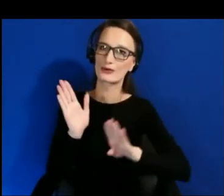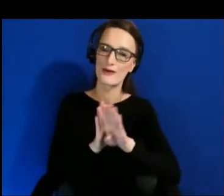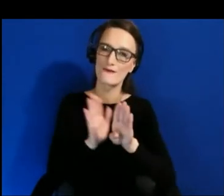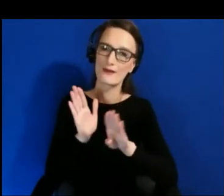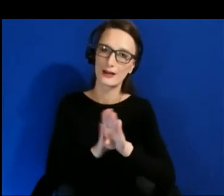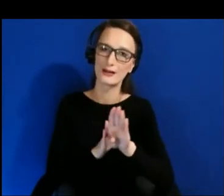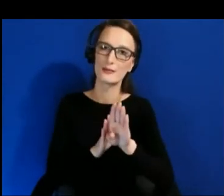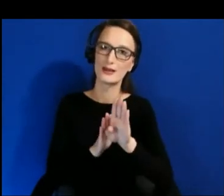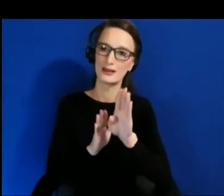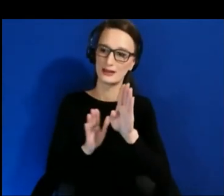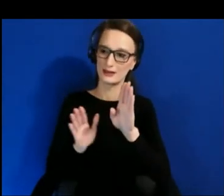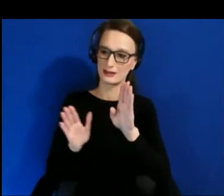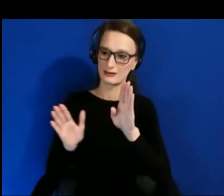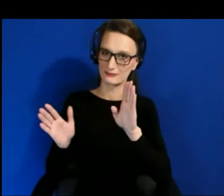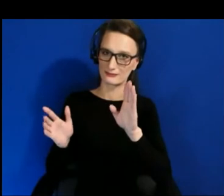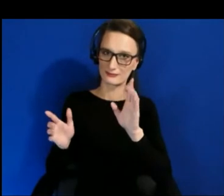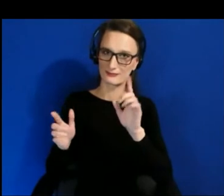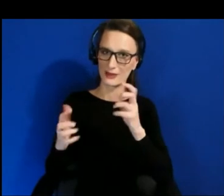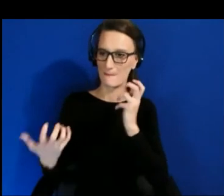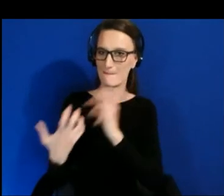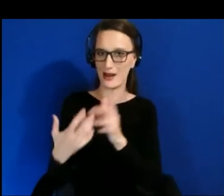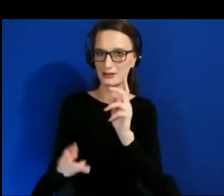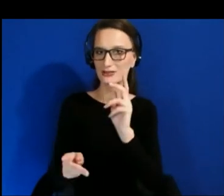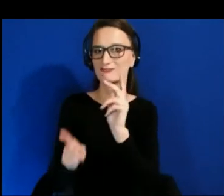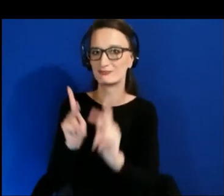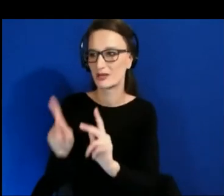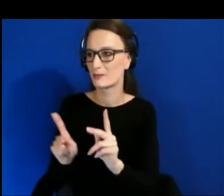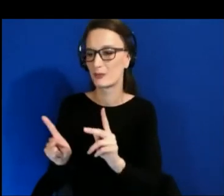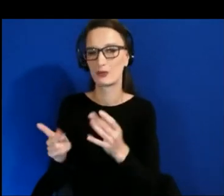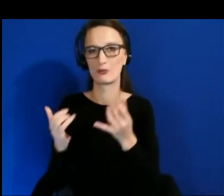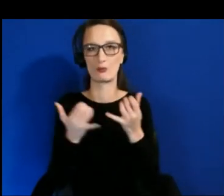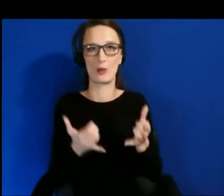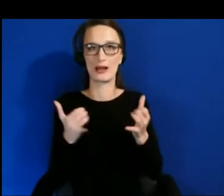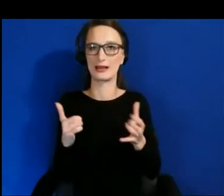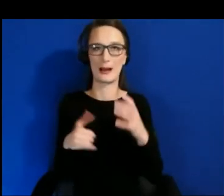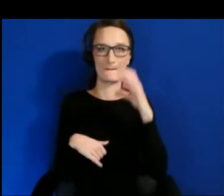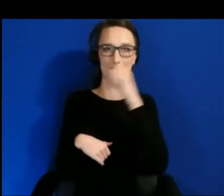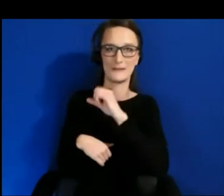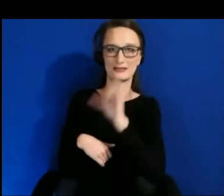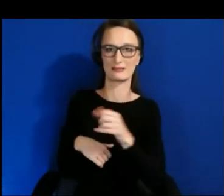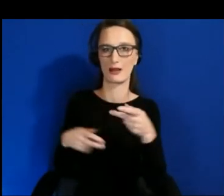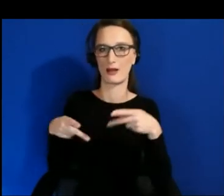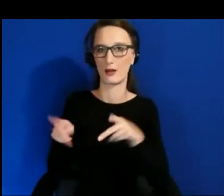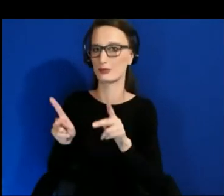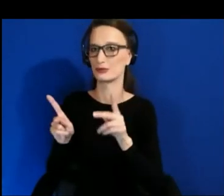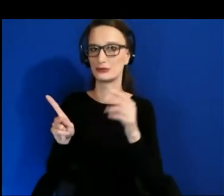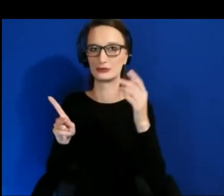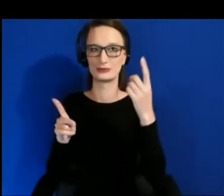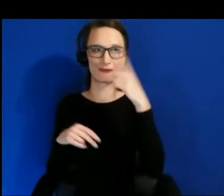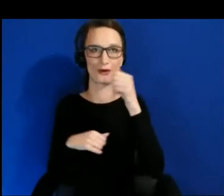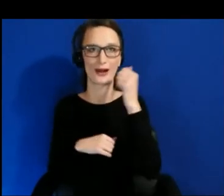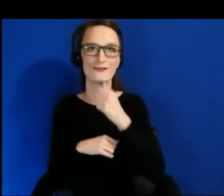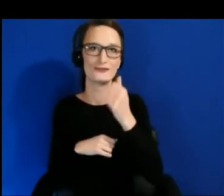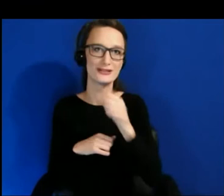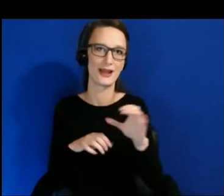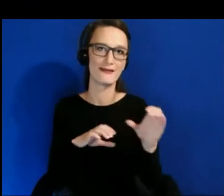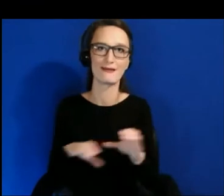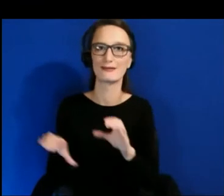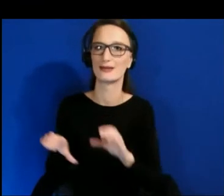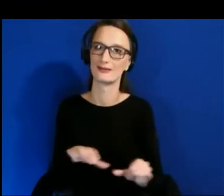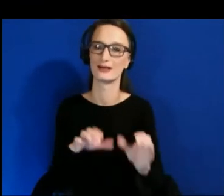are currently missing out on these day-to-day activities in life and learning experiences